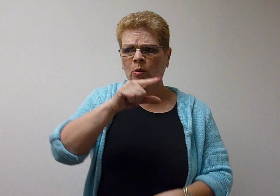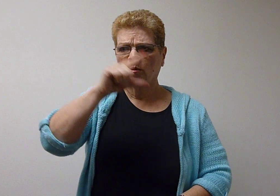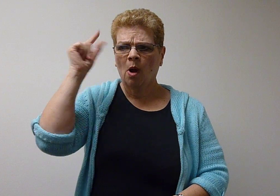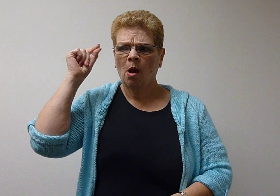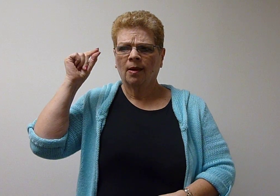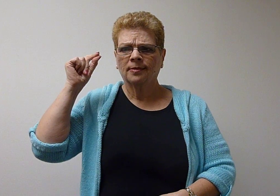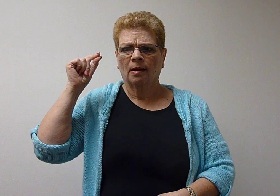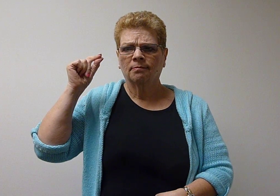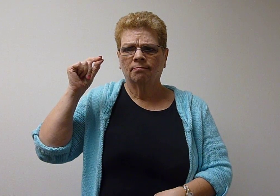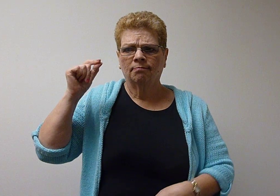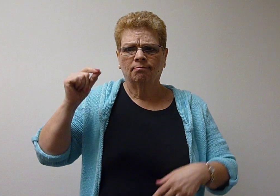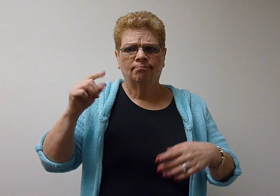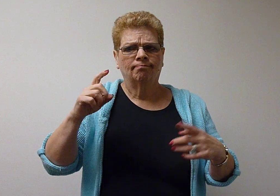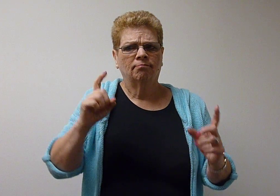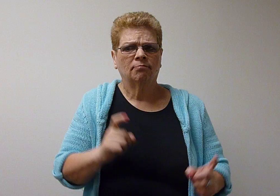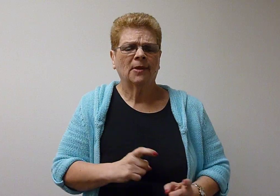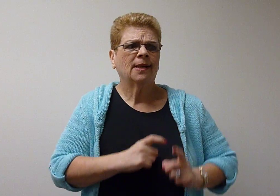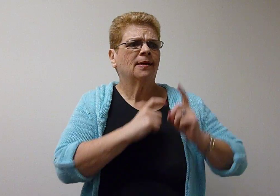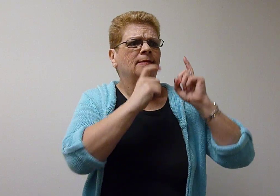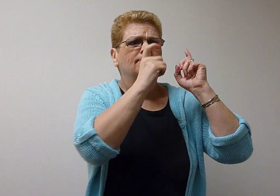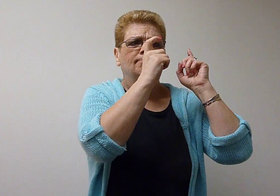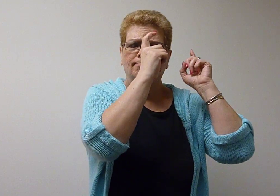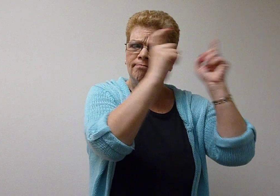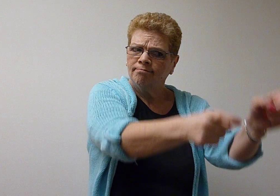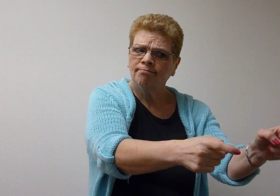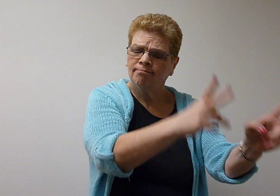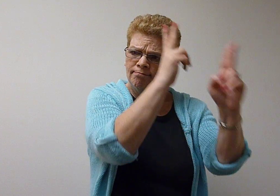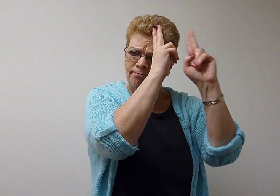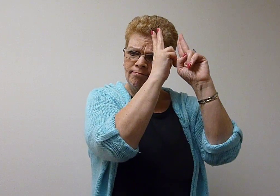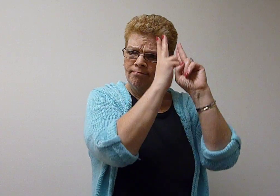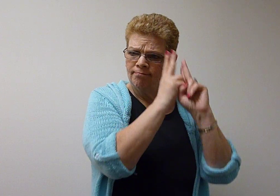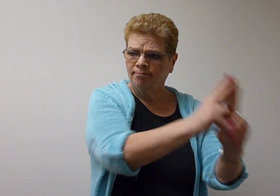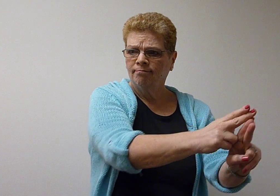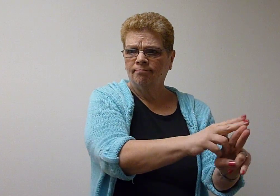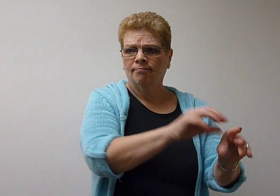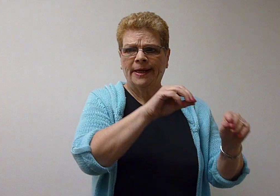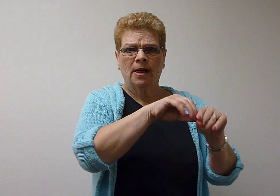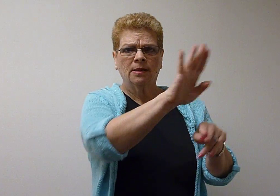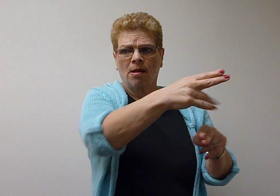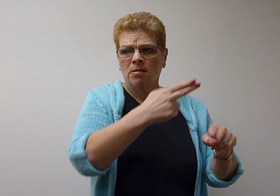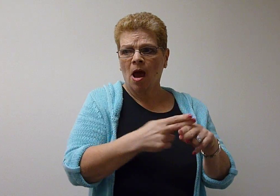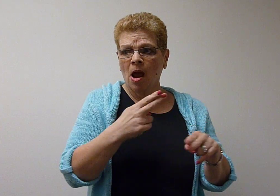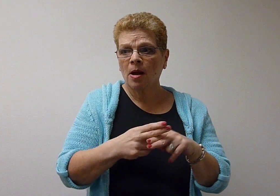Gallaudet University dedicated an auditorium in his name,